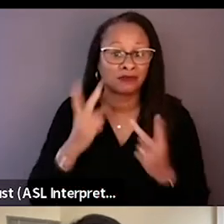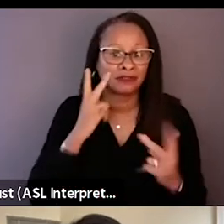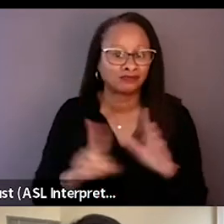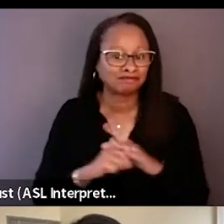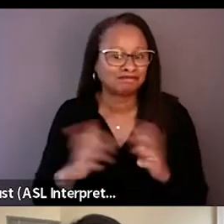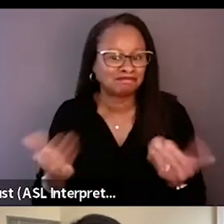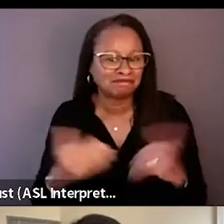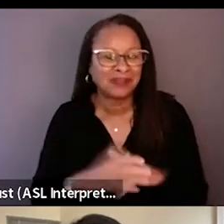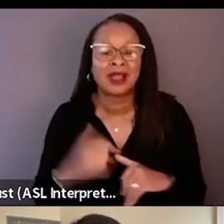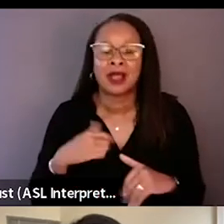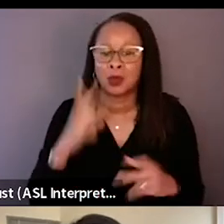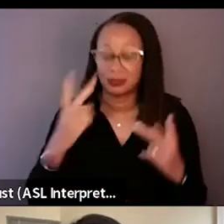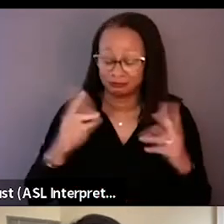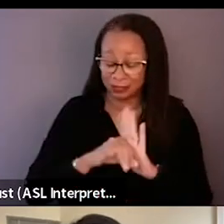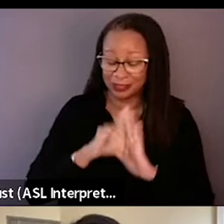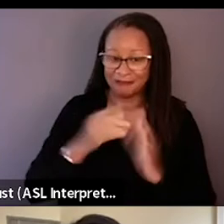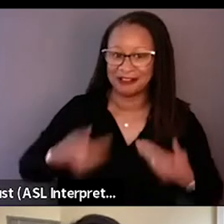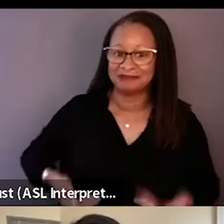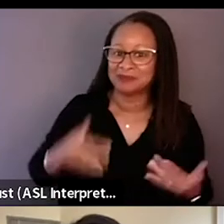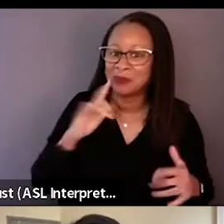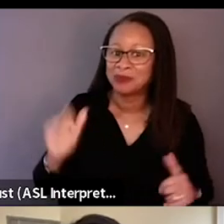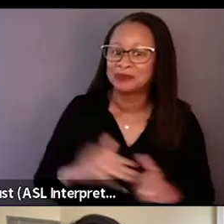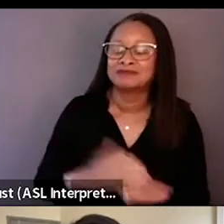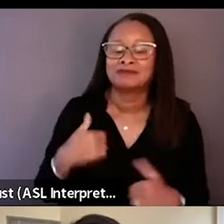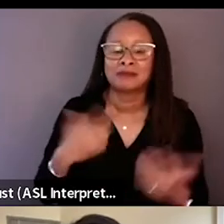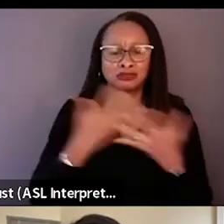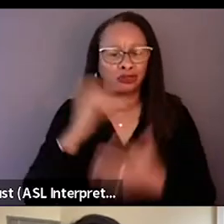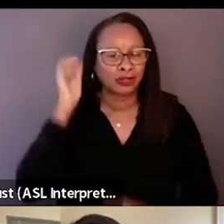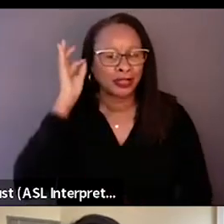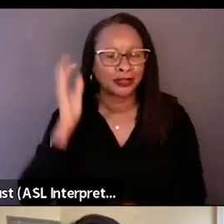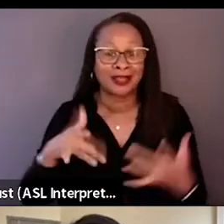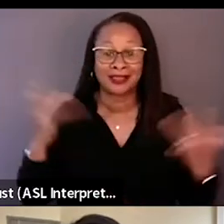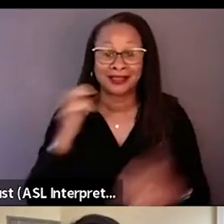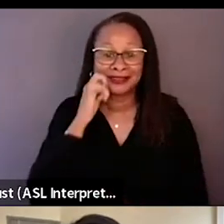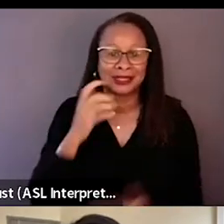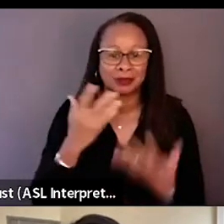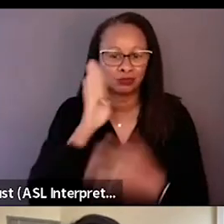I'm going to visually identify myself. I have dark hair, light skin, and brown eyes,